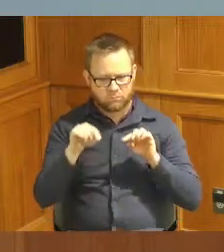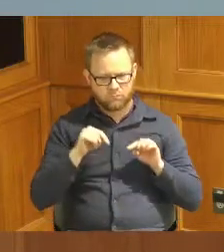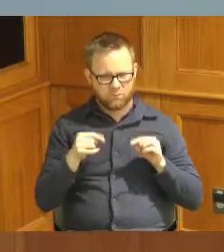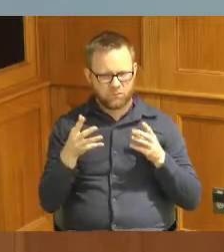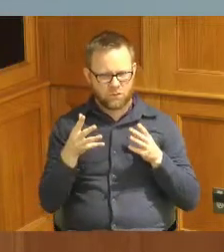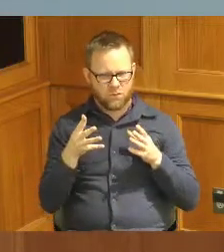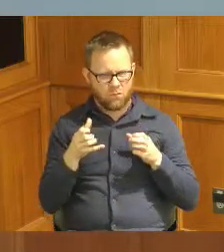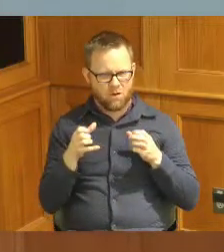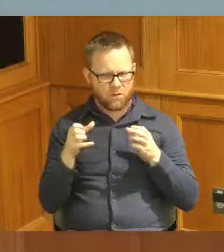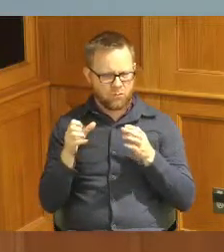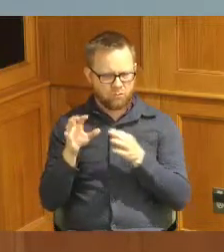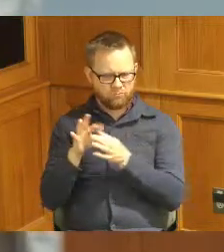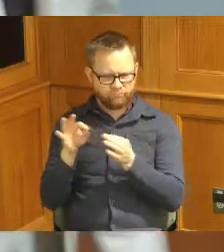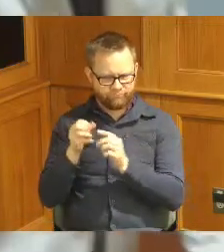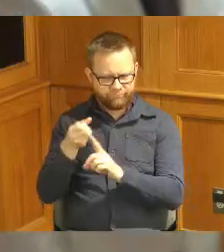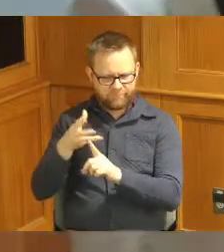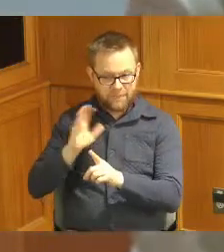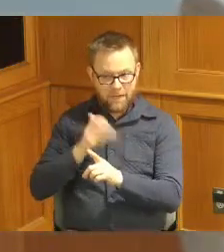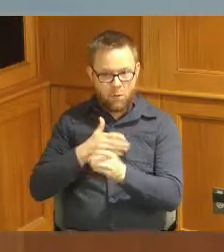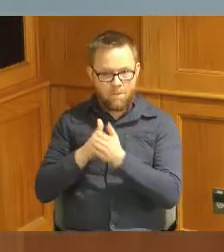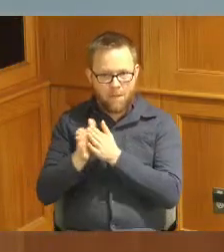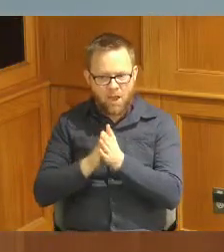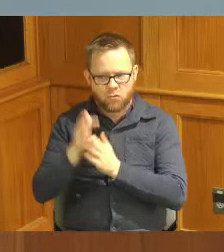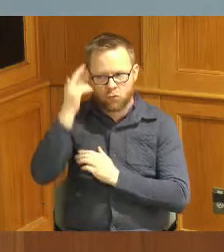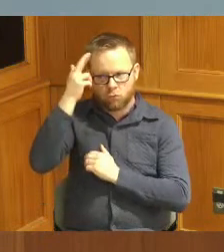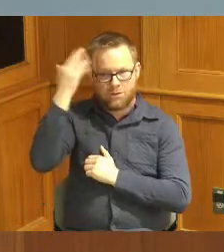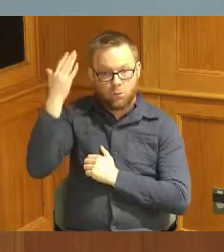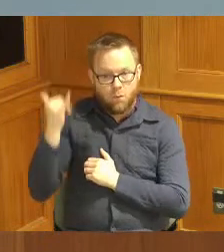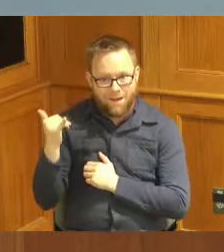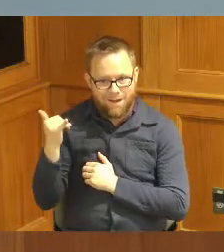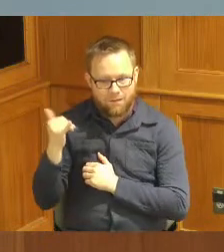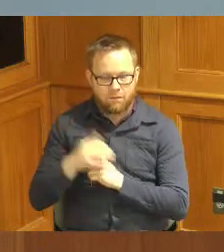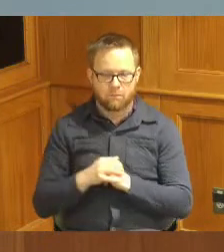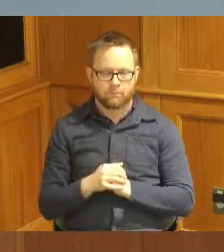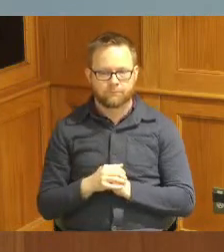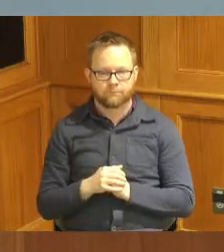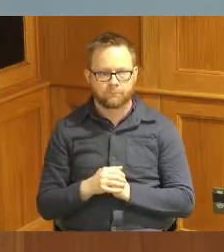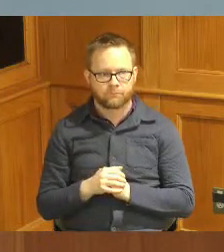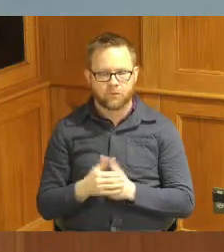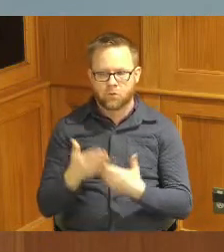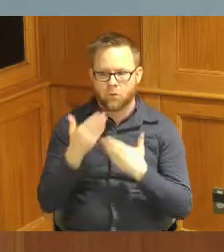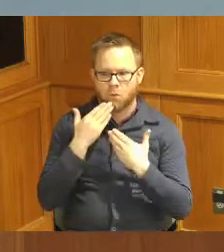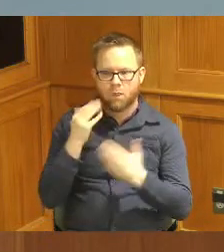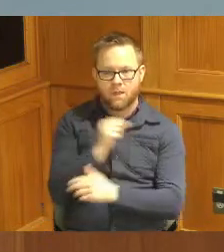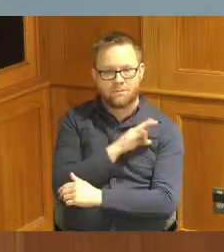the passion and the drive that the environmental staff have and just thank them and thank you for